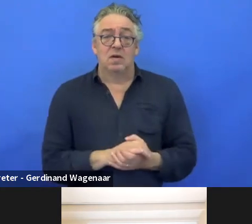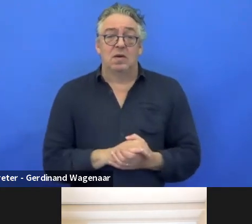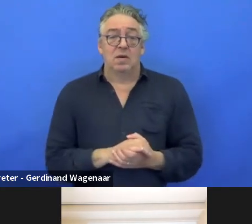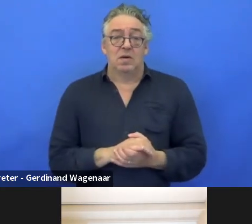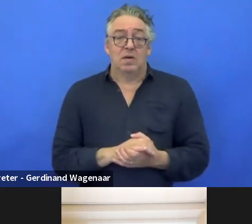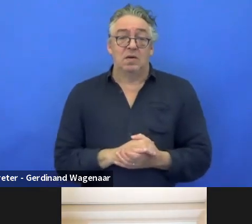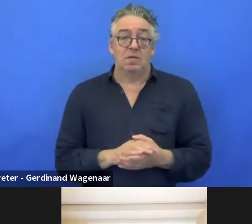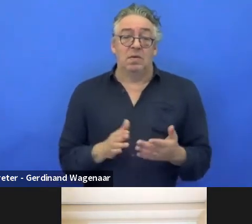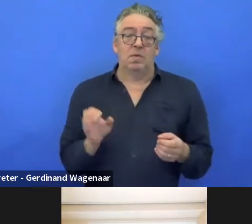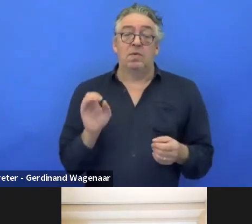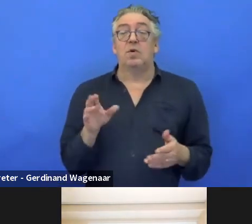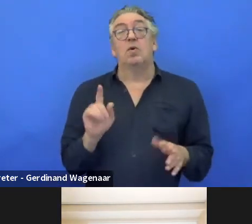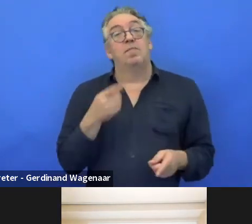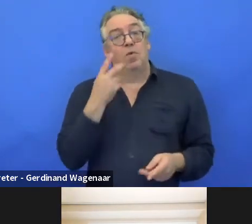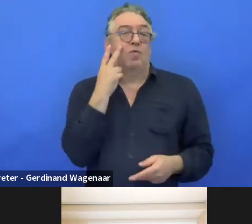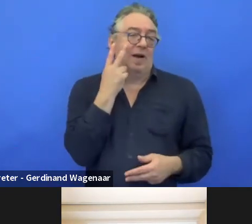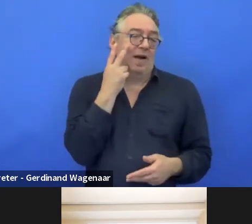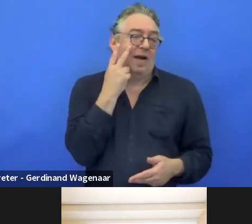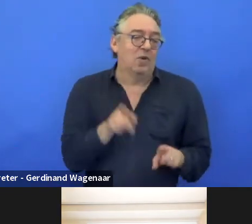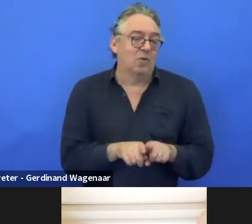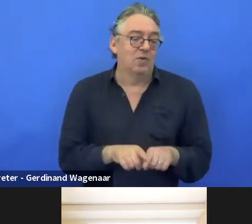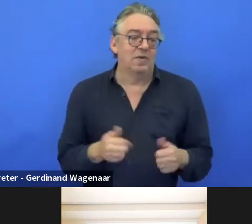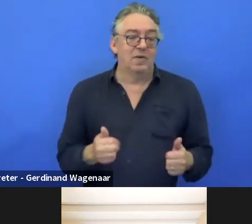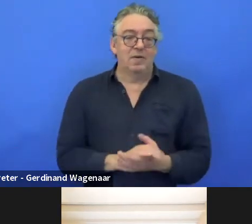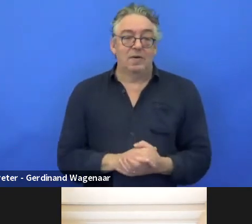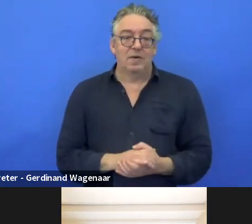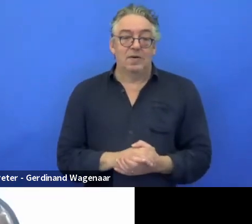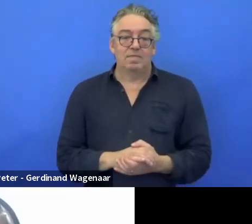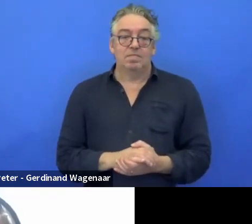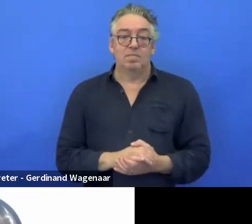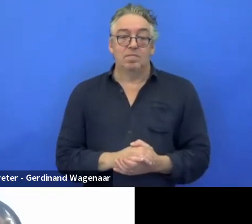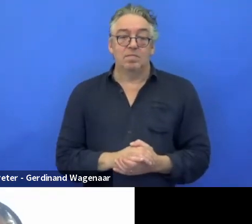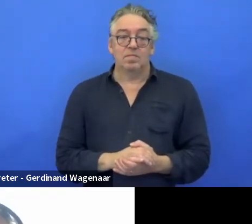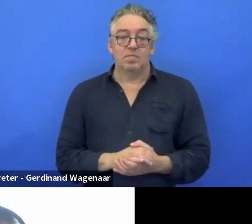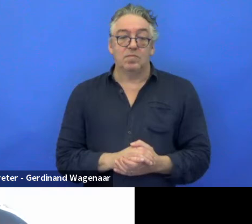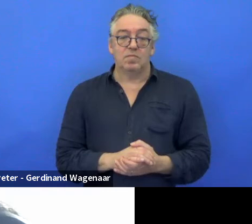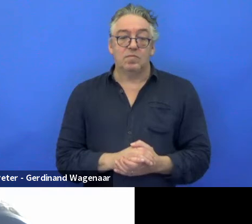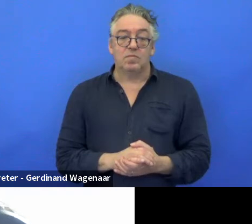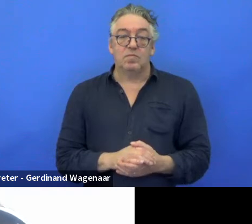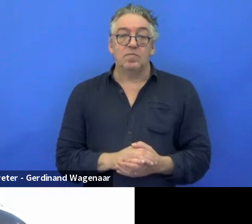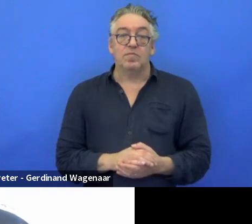So we need to be careful about this. And to bounce back on what the previous participant said,